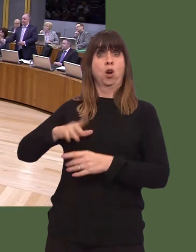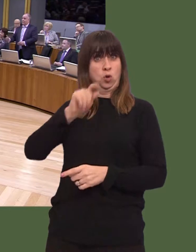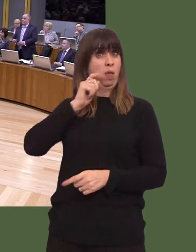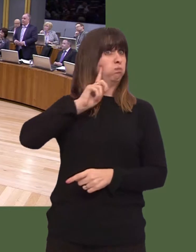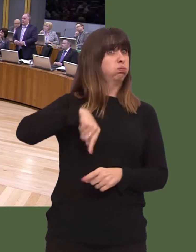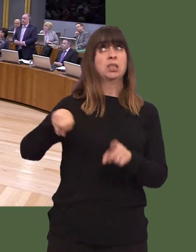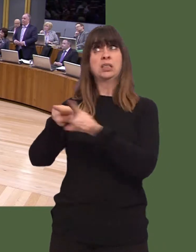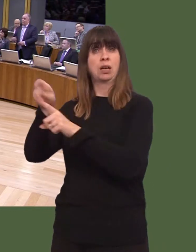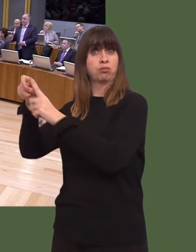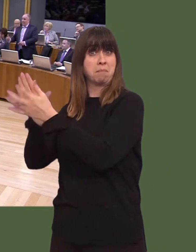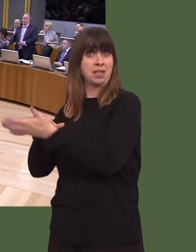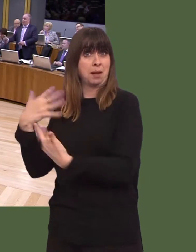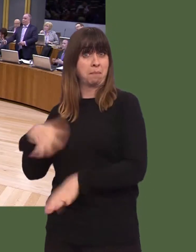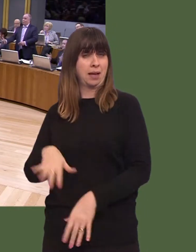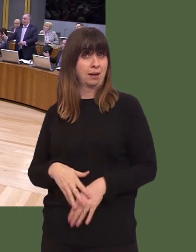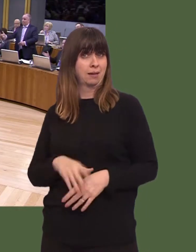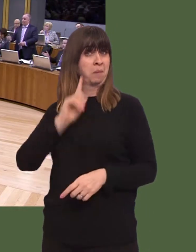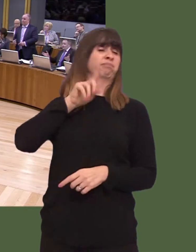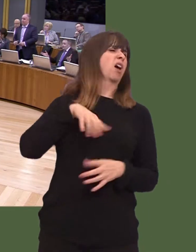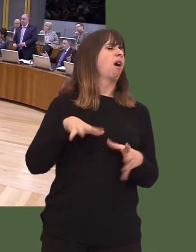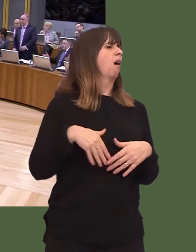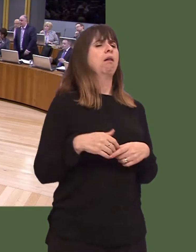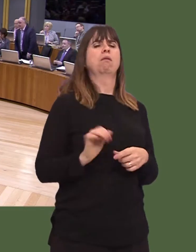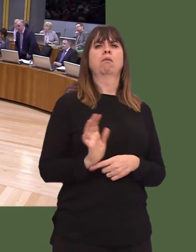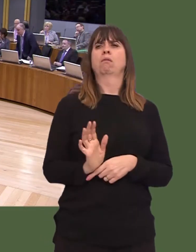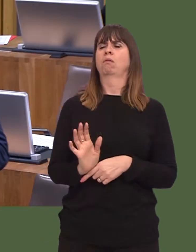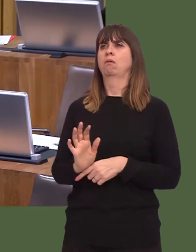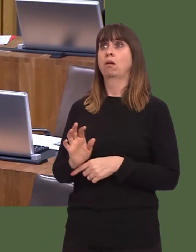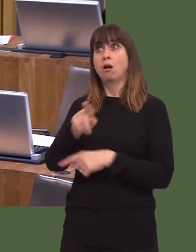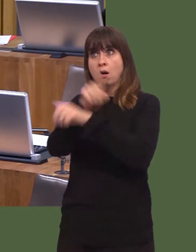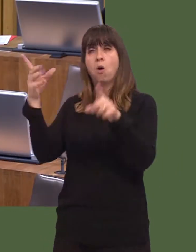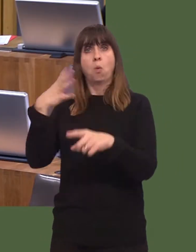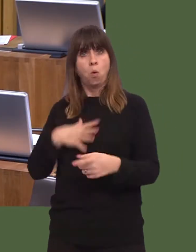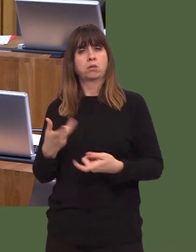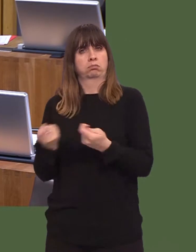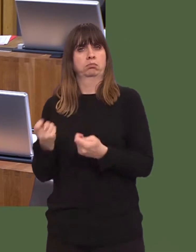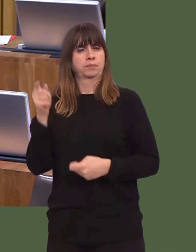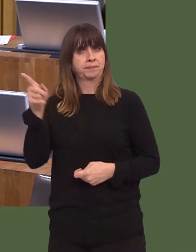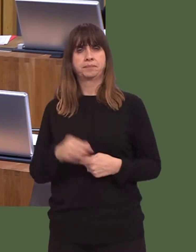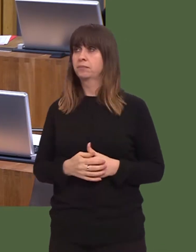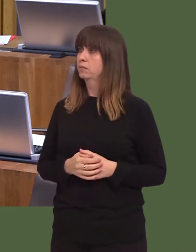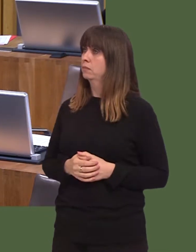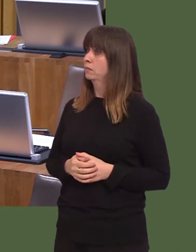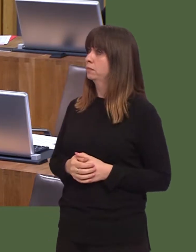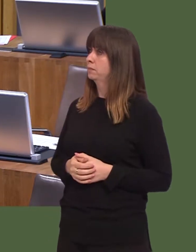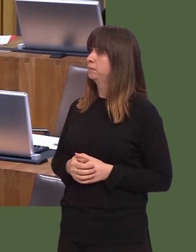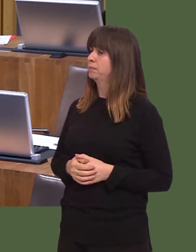and council leaders when theyíre asking you for these responsibilities? Carwyn Jones: Well, thereís no difficulty with what the leader of the Welsh Conservatives is saying.